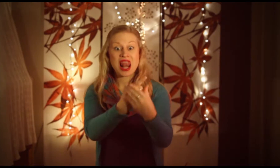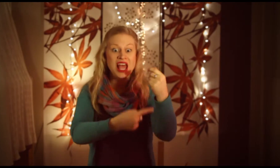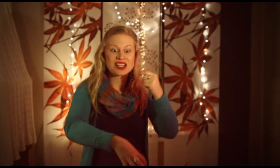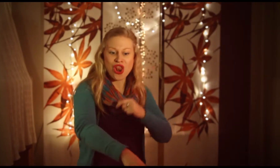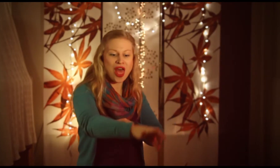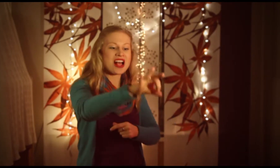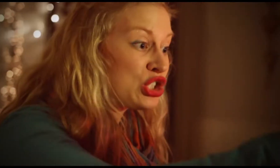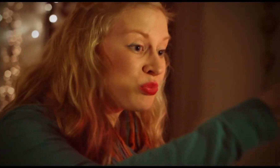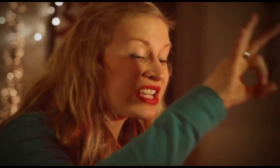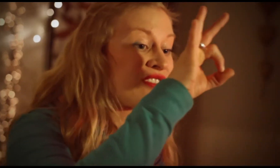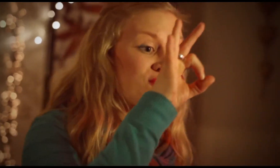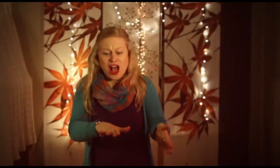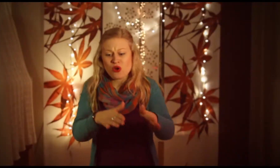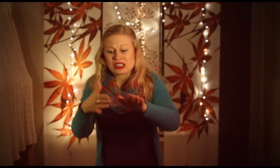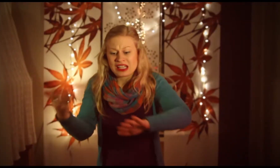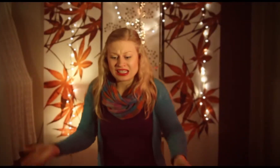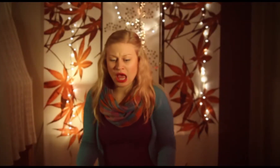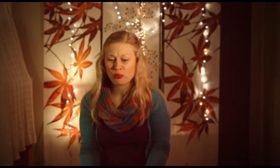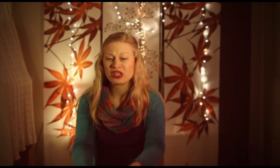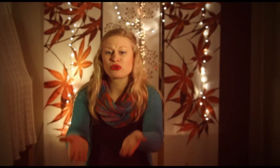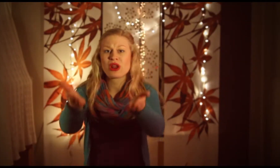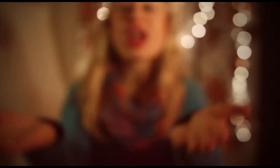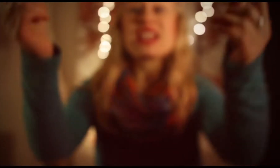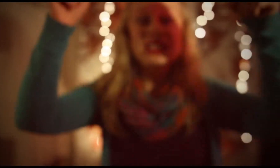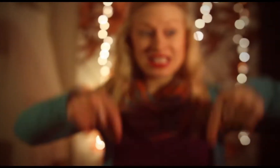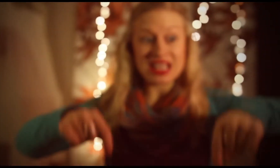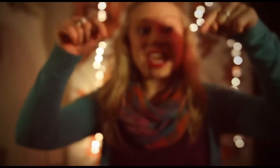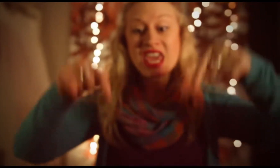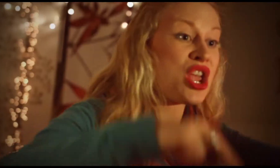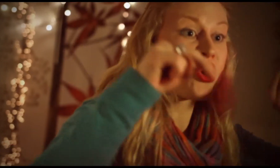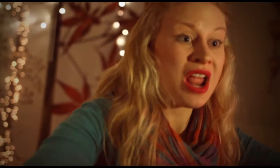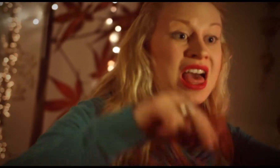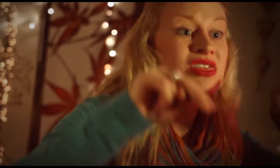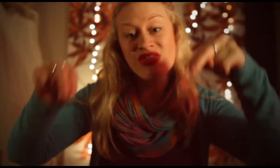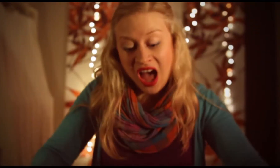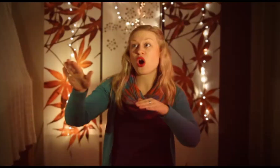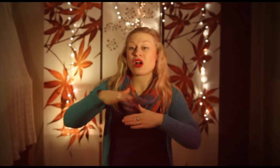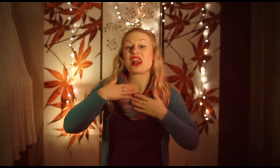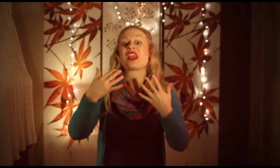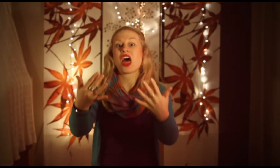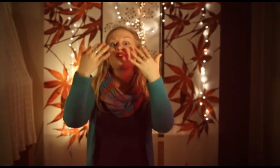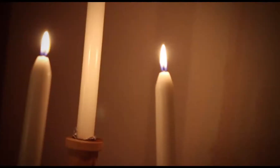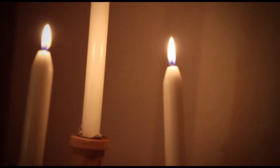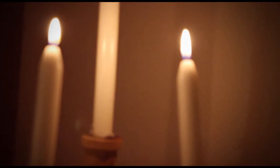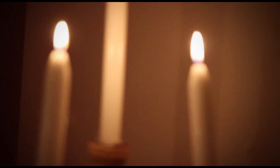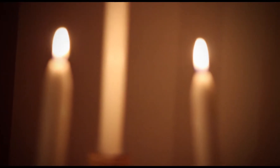Let the lost be found and the dead be raised. In the here and now, let love invade.